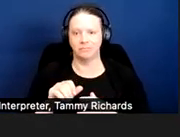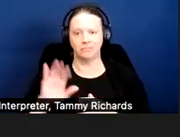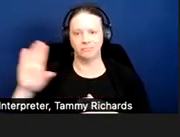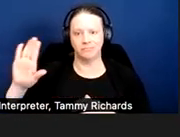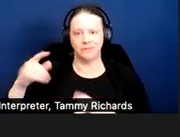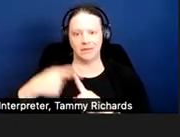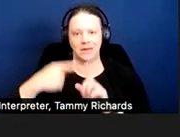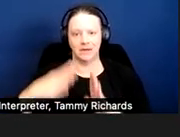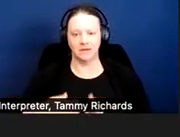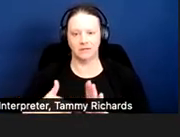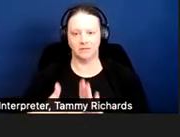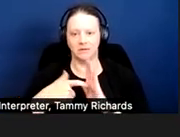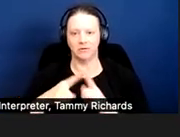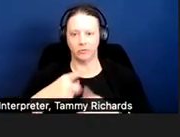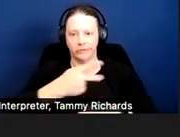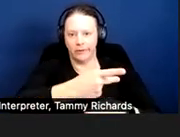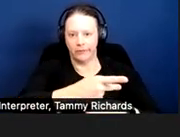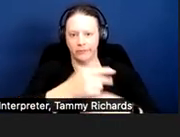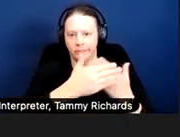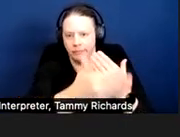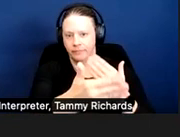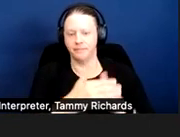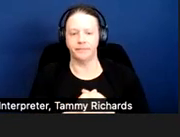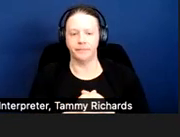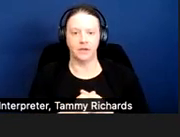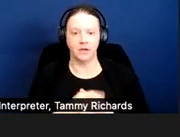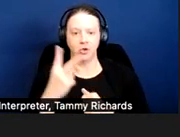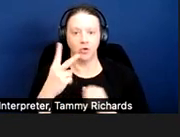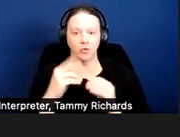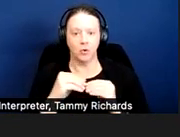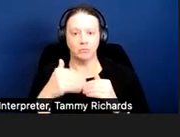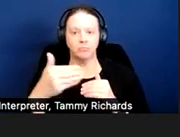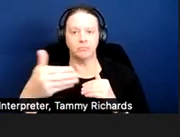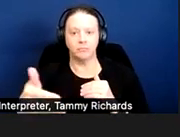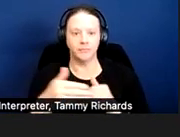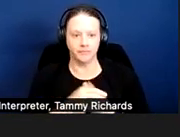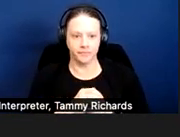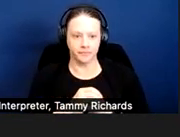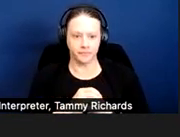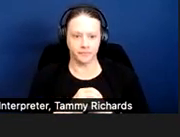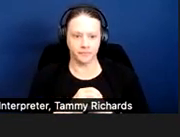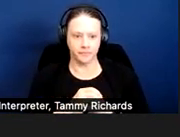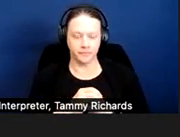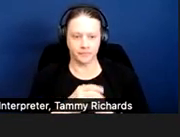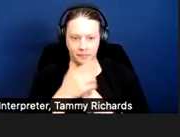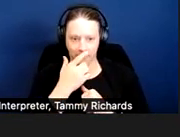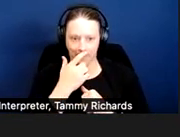Two slides ahead, please.